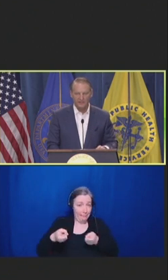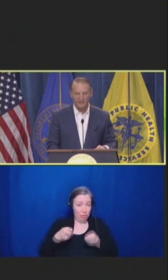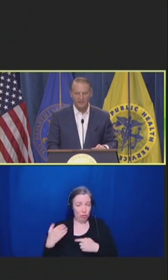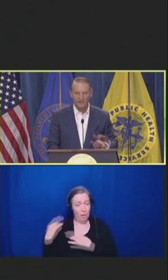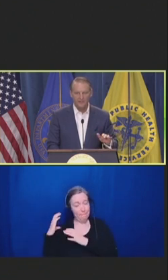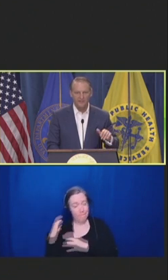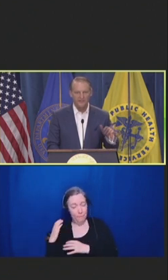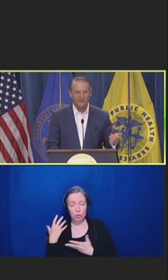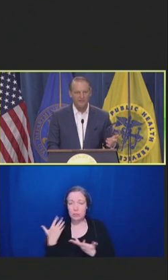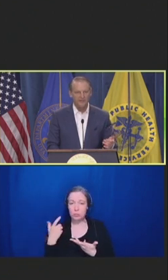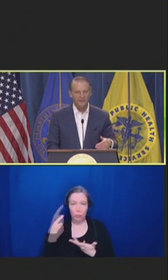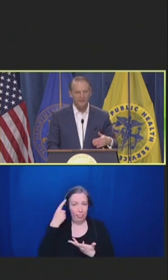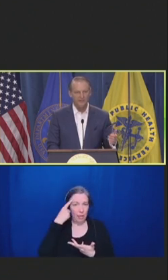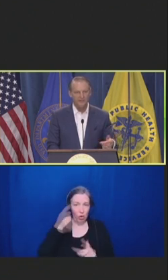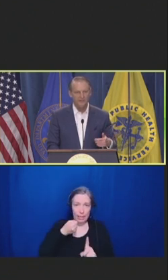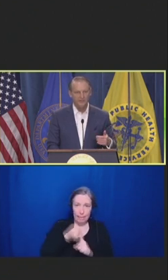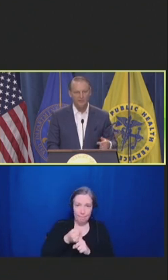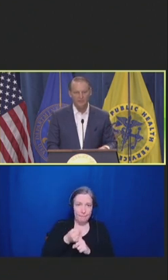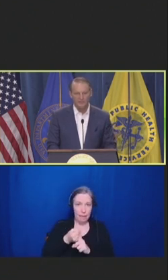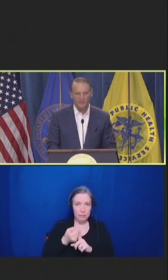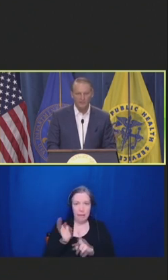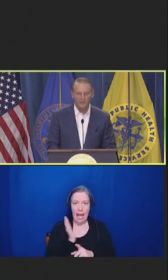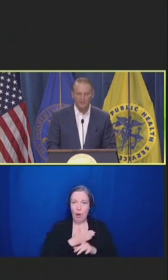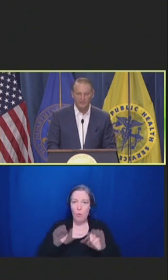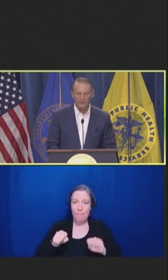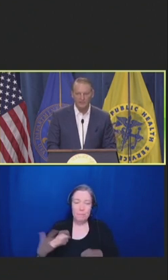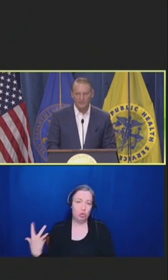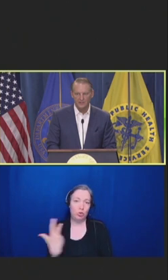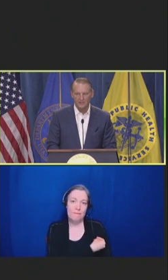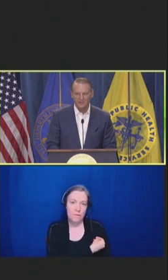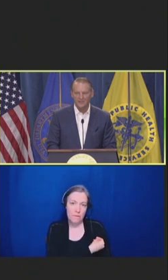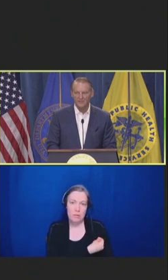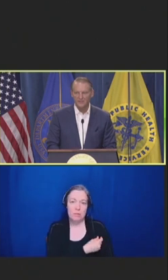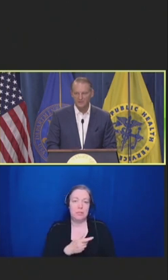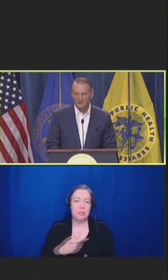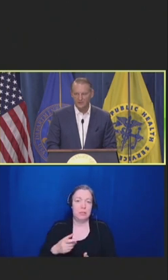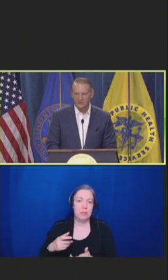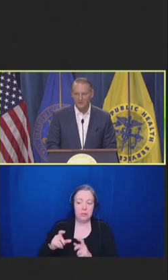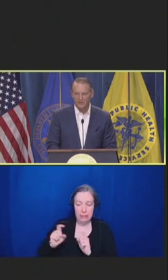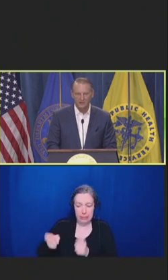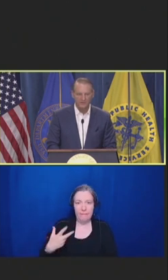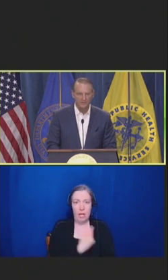our ability to vaccinate the population in a consistent manner.